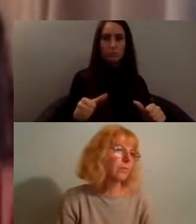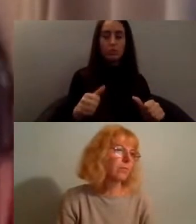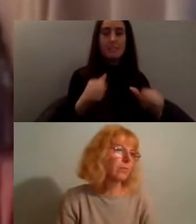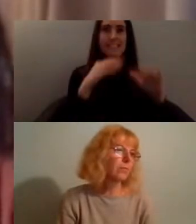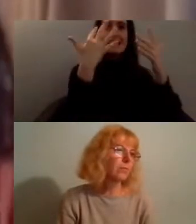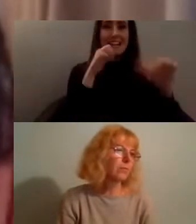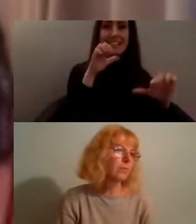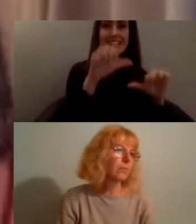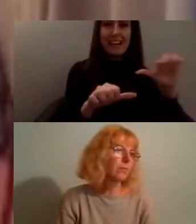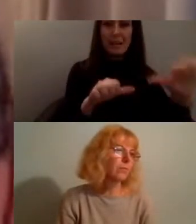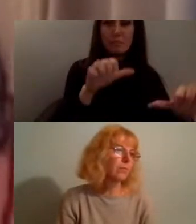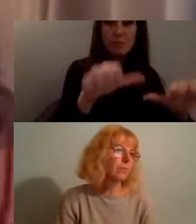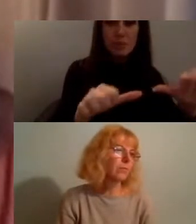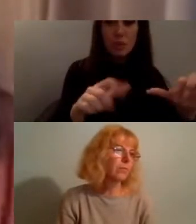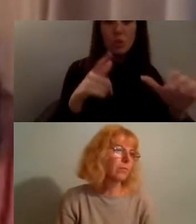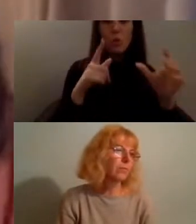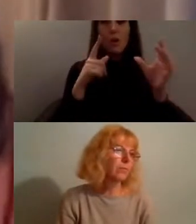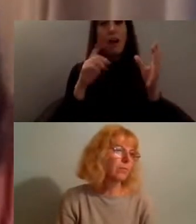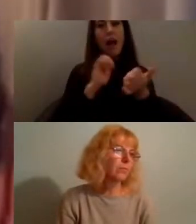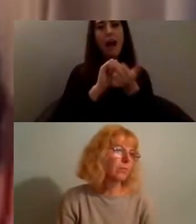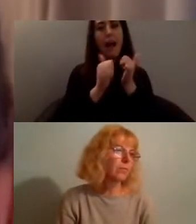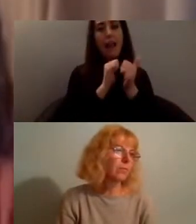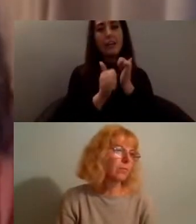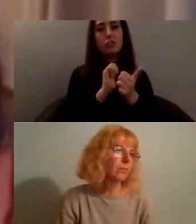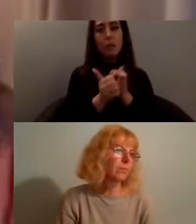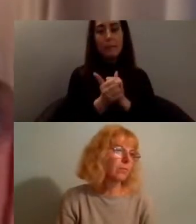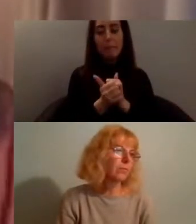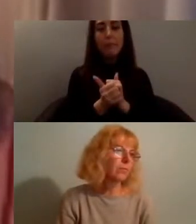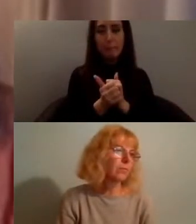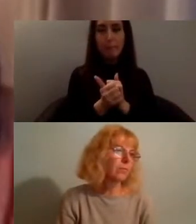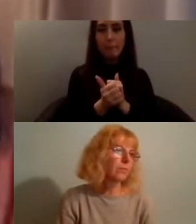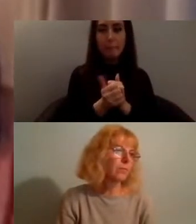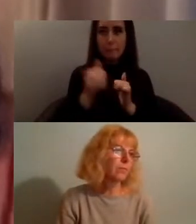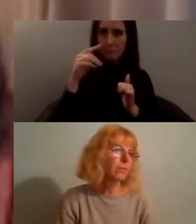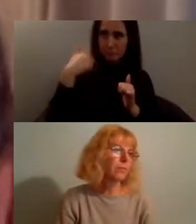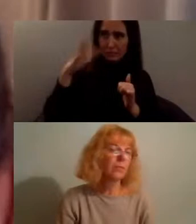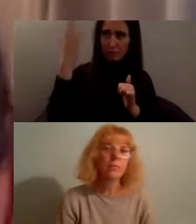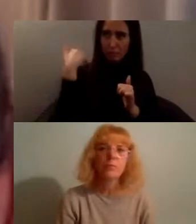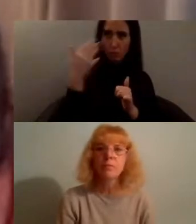going viral in ways that we haven't seen before and also in the midst of